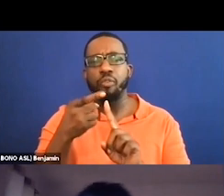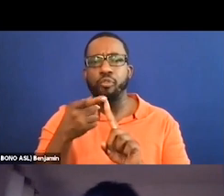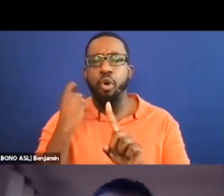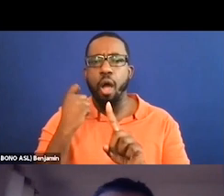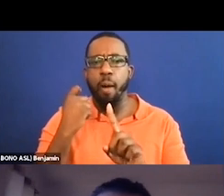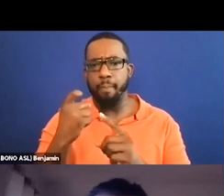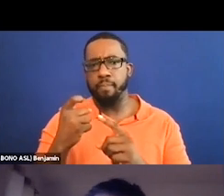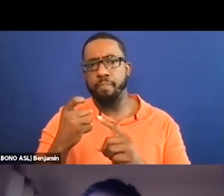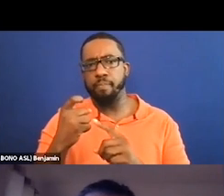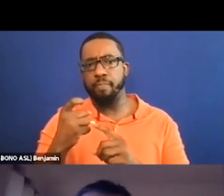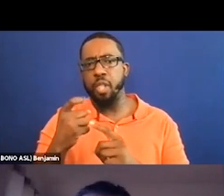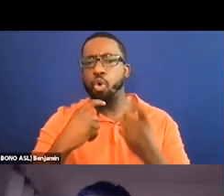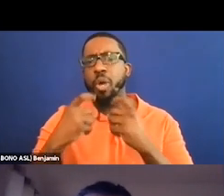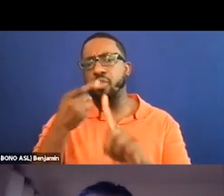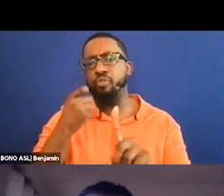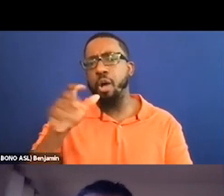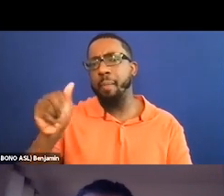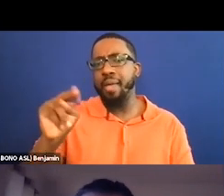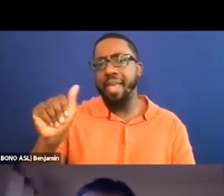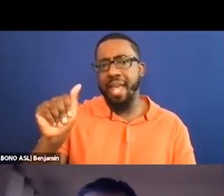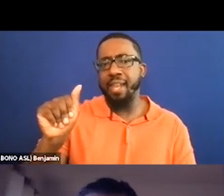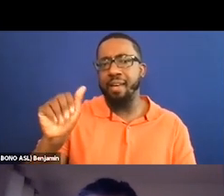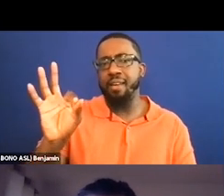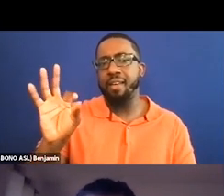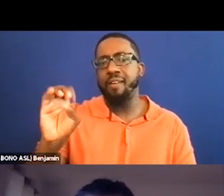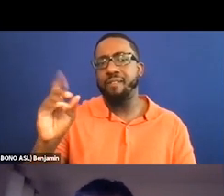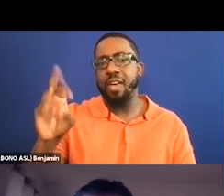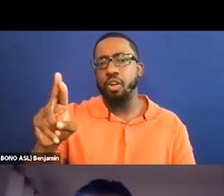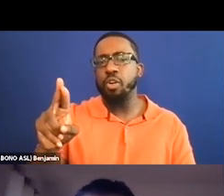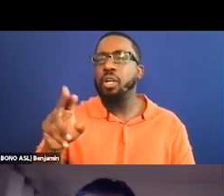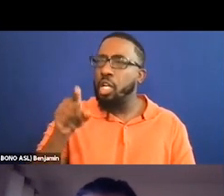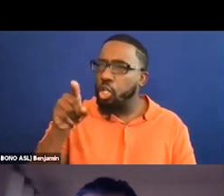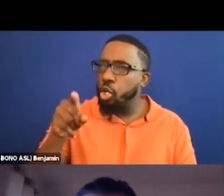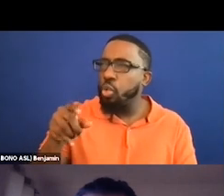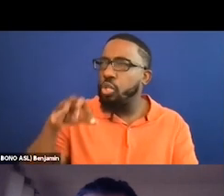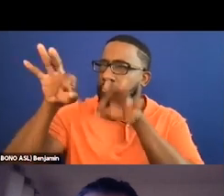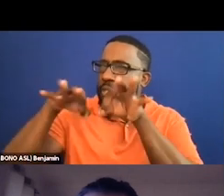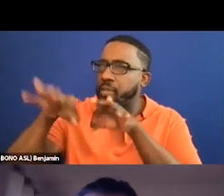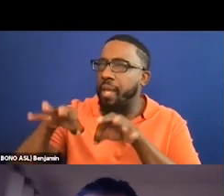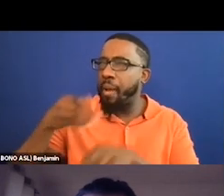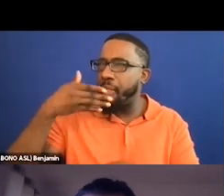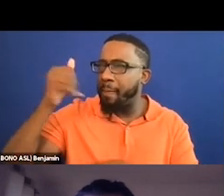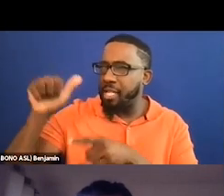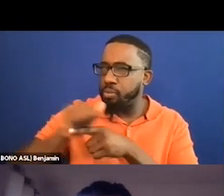Emily you were just getting into your best practices, but this could be both towards you and Thomas.